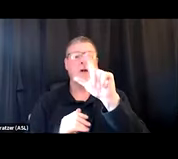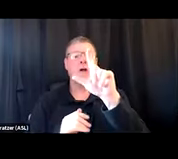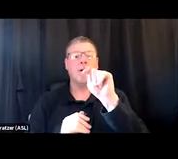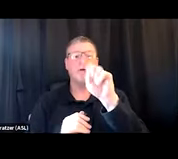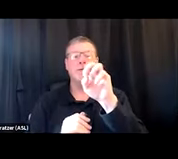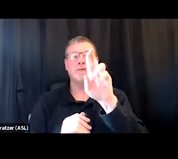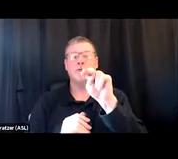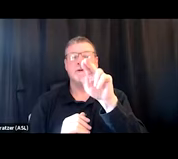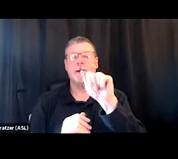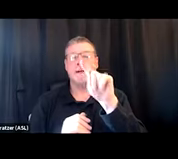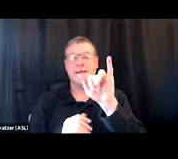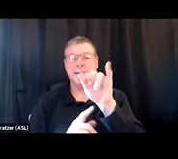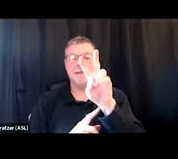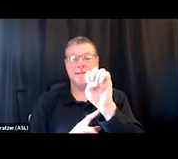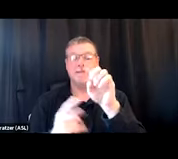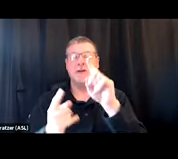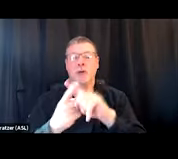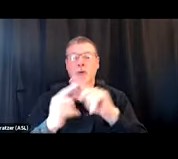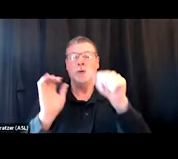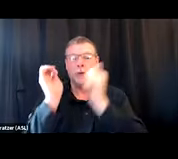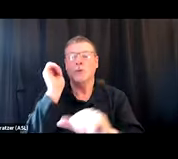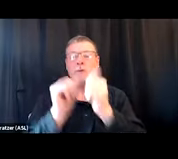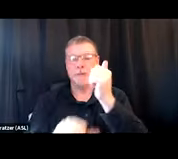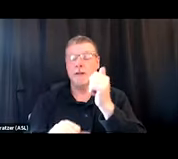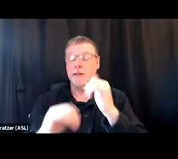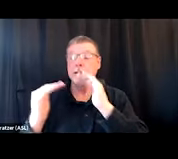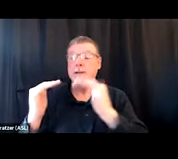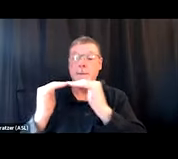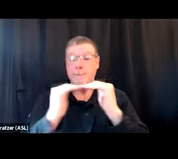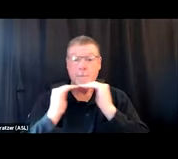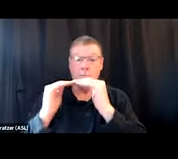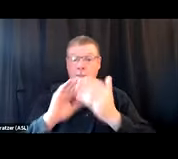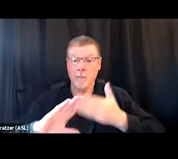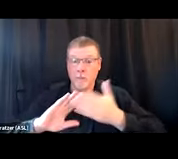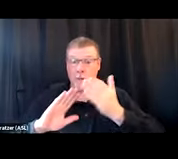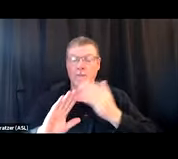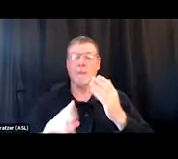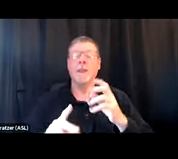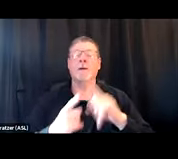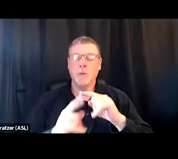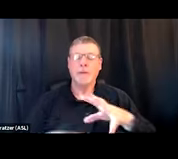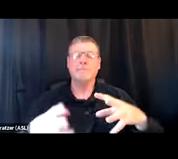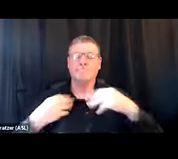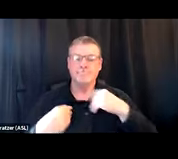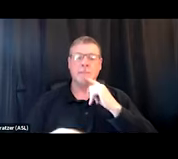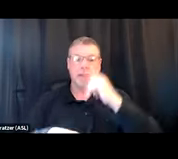which is a peer-run support group for folks who experience suicidal ideation.